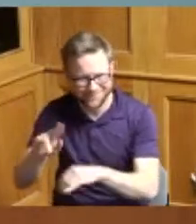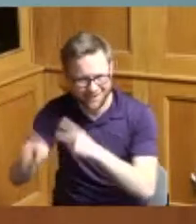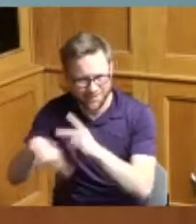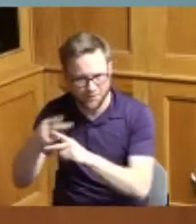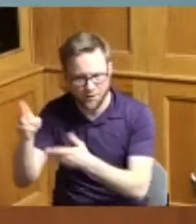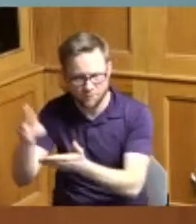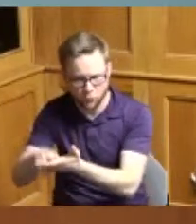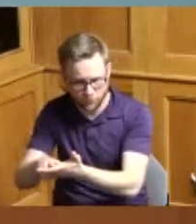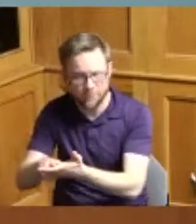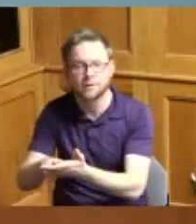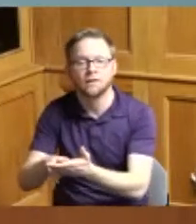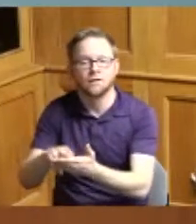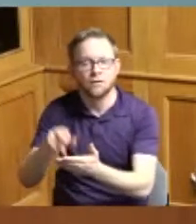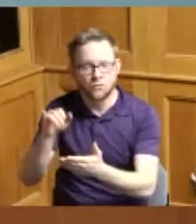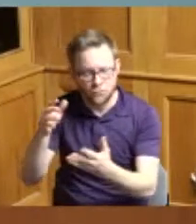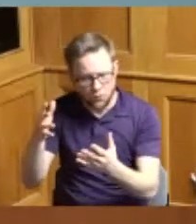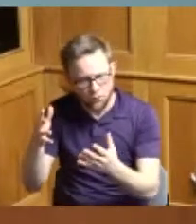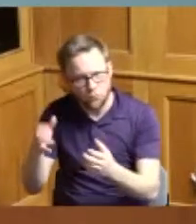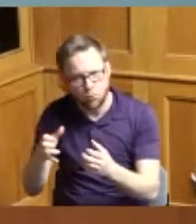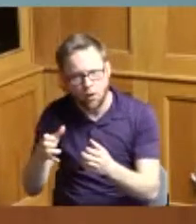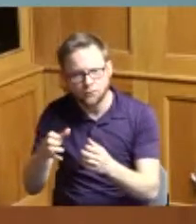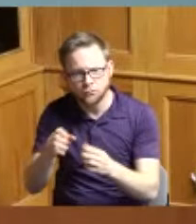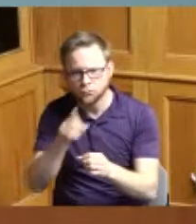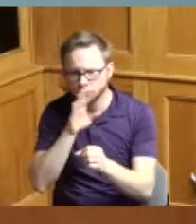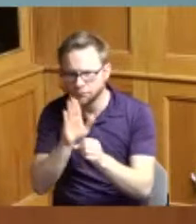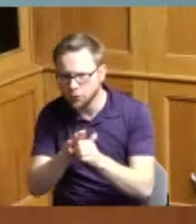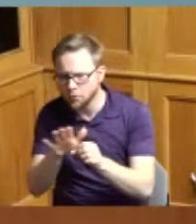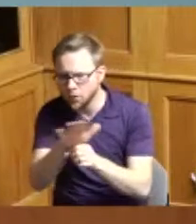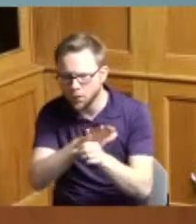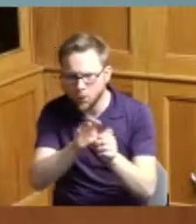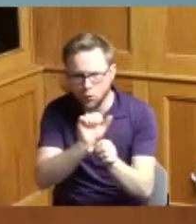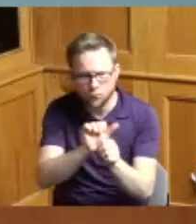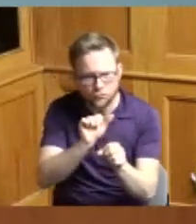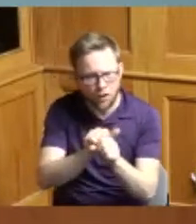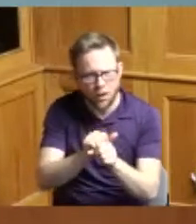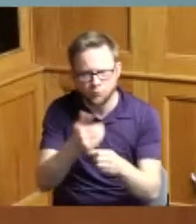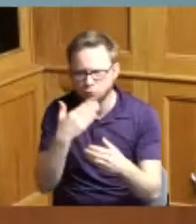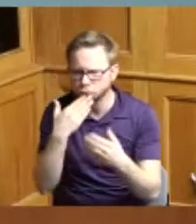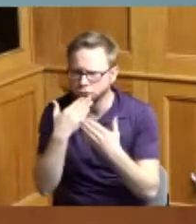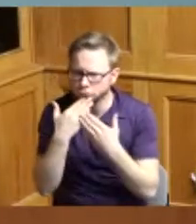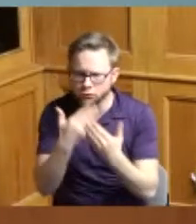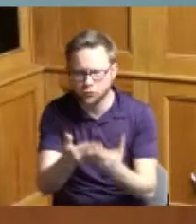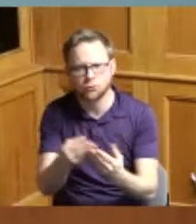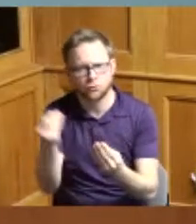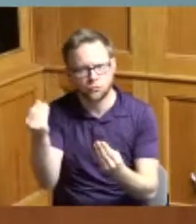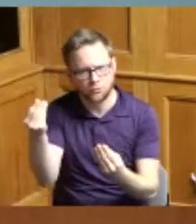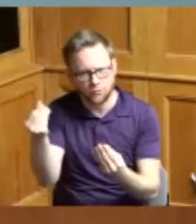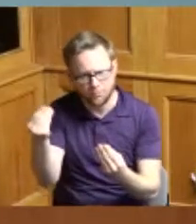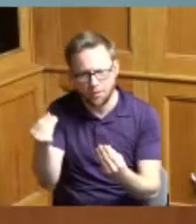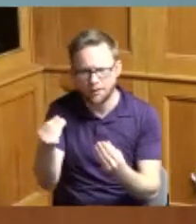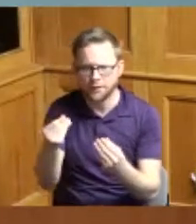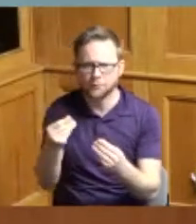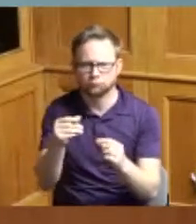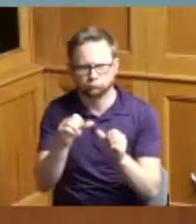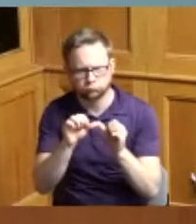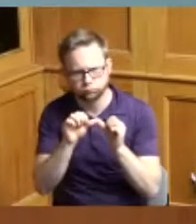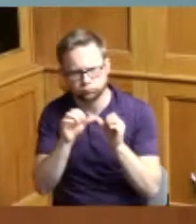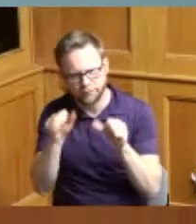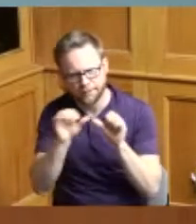securing local jobs good paying jobs jobs with some security for the projects that we are funding